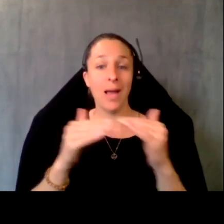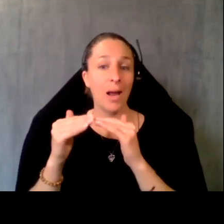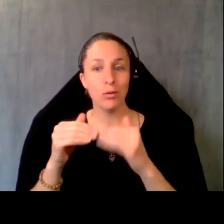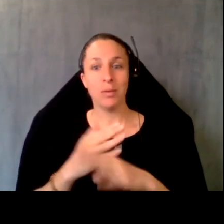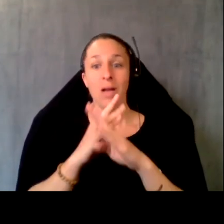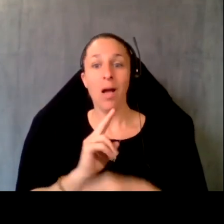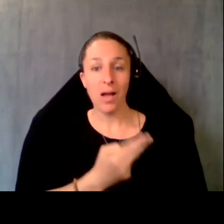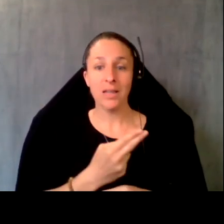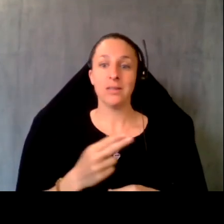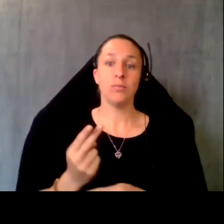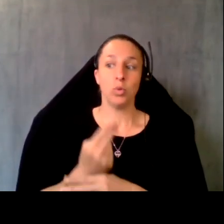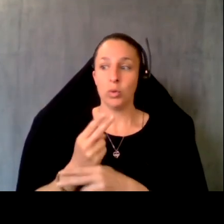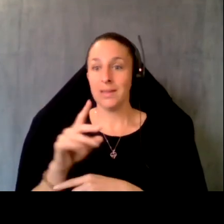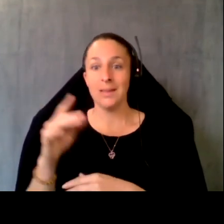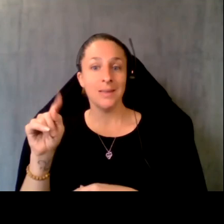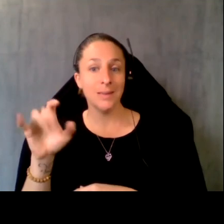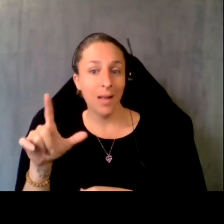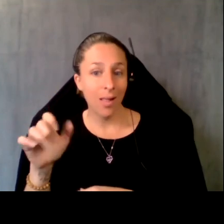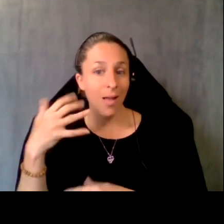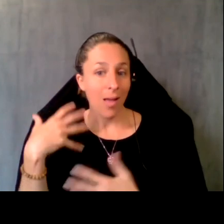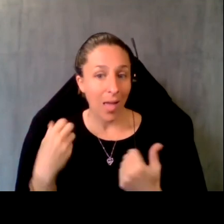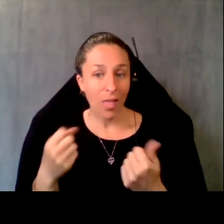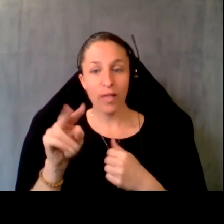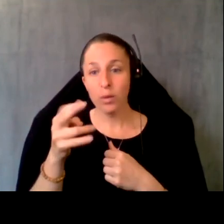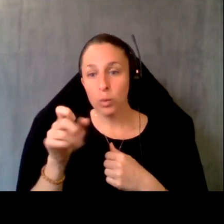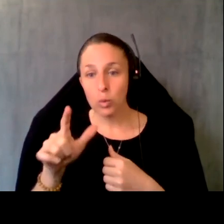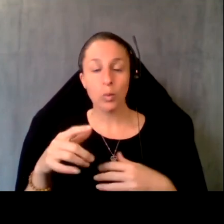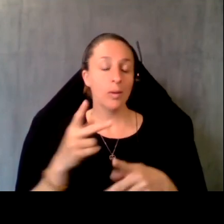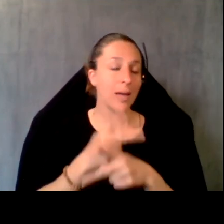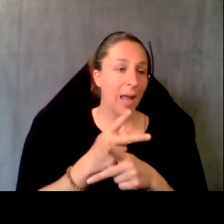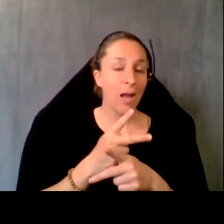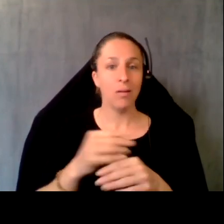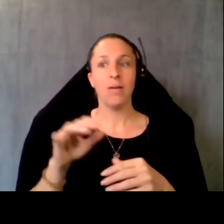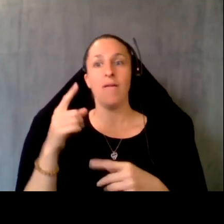tell out and virtual care to also fill in some of those workforce gaps, not only for specialty,